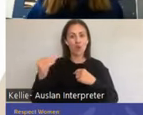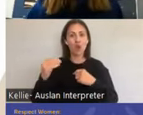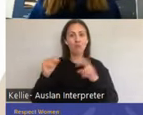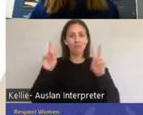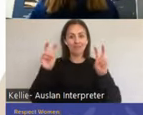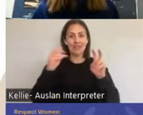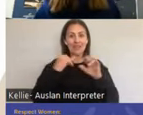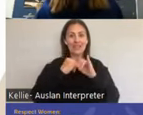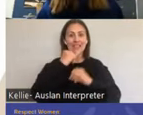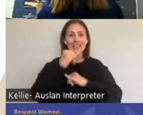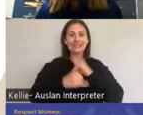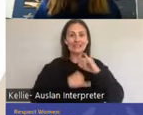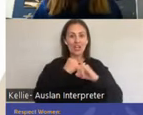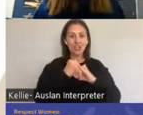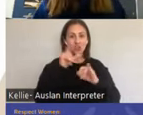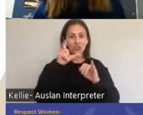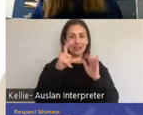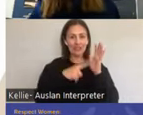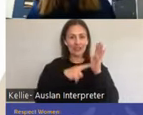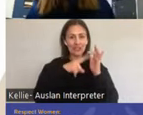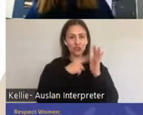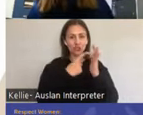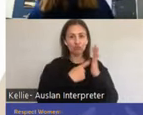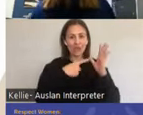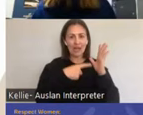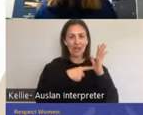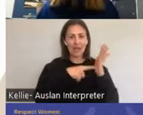professionals around the world that make different models and contribute to this.